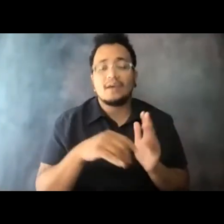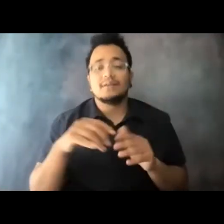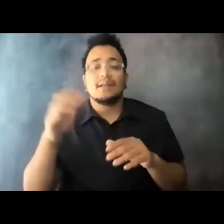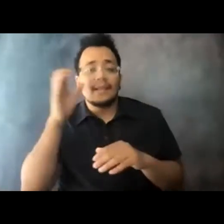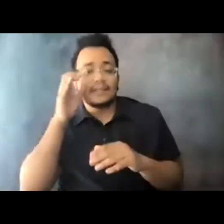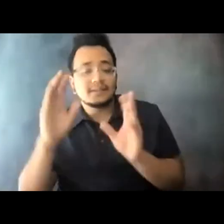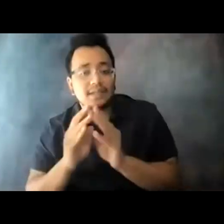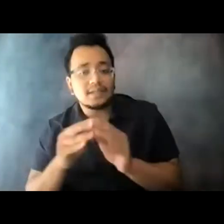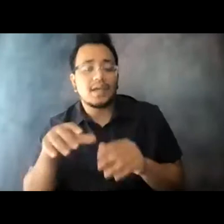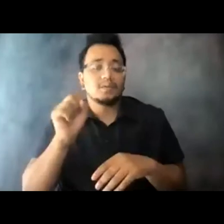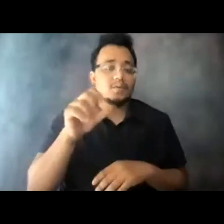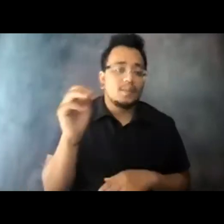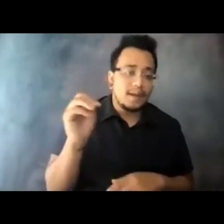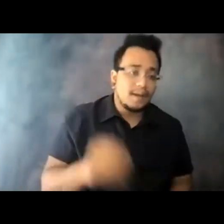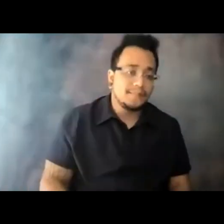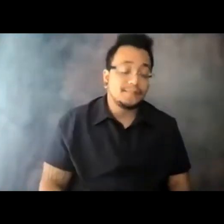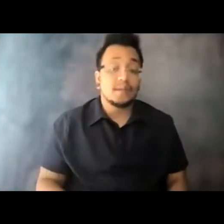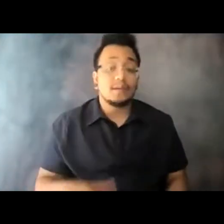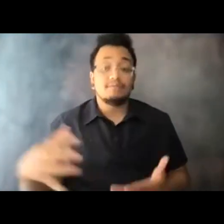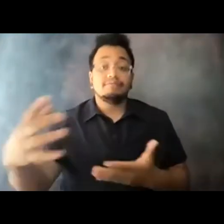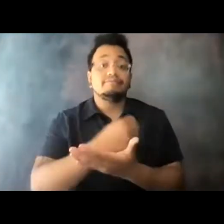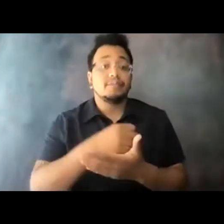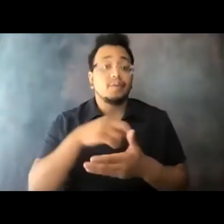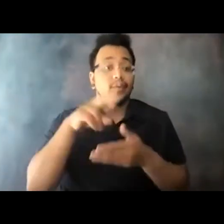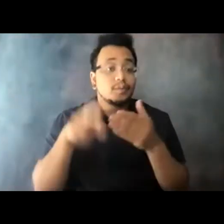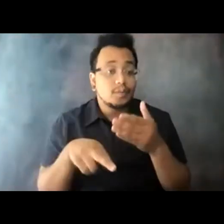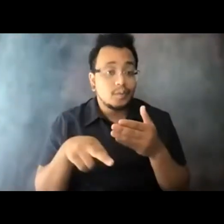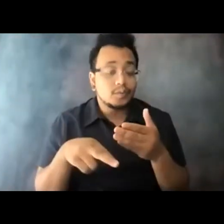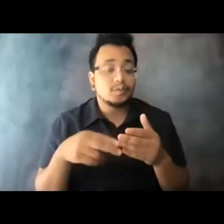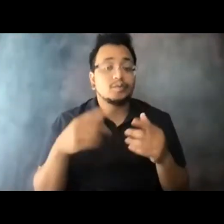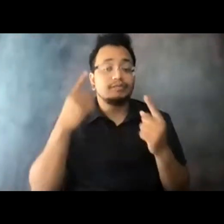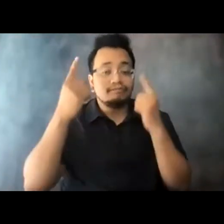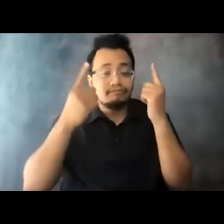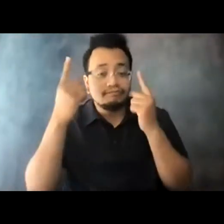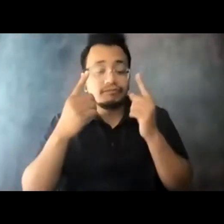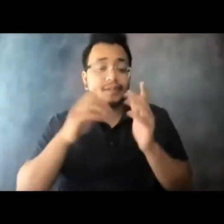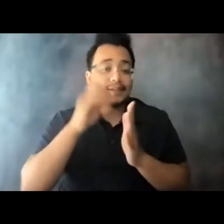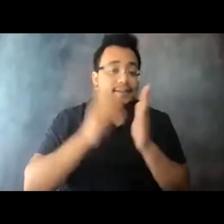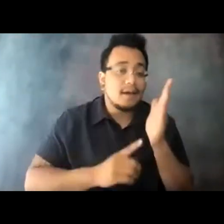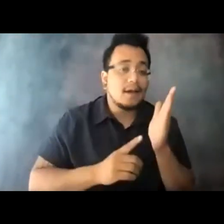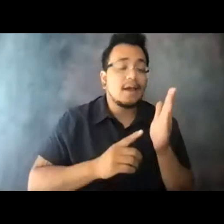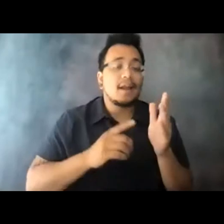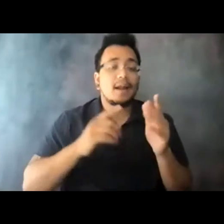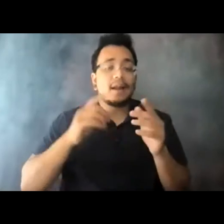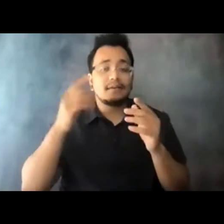15:10:54 And they're using these results to really rethink and as you've heard, redesign their entire route structures, both to meet the